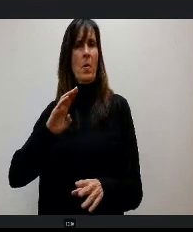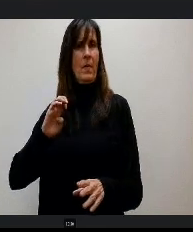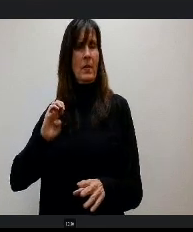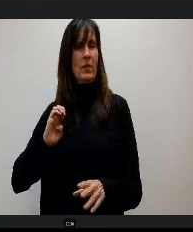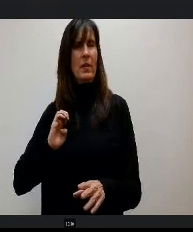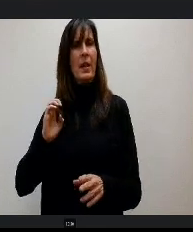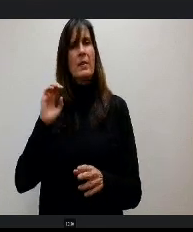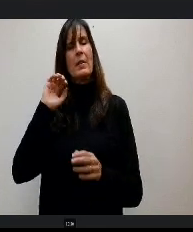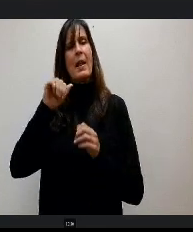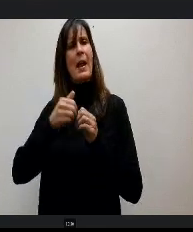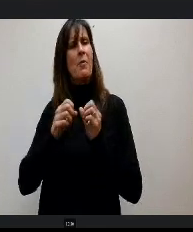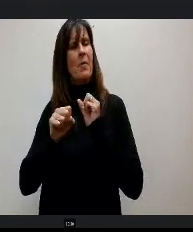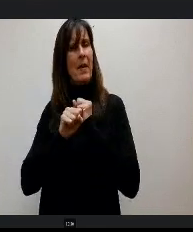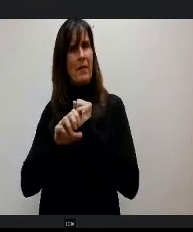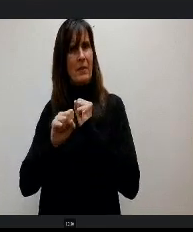of ways that we do that. We do have our social media channels.